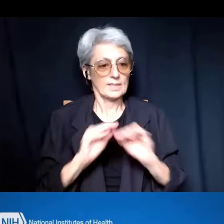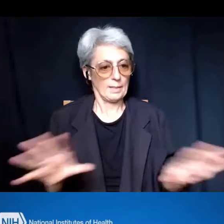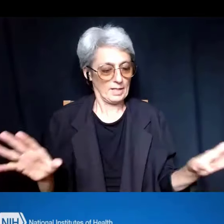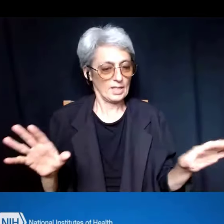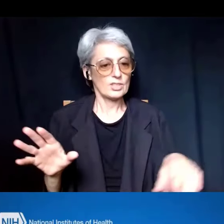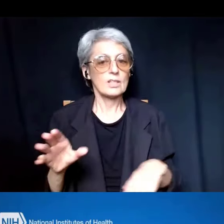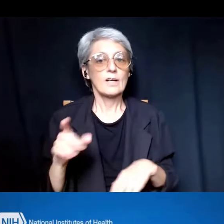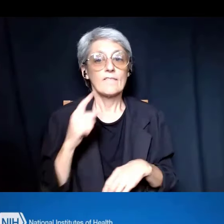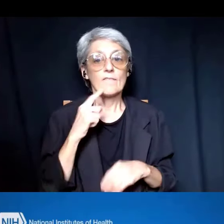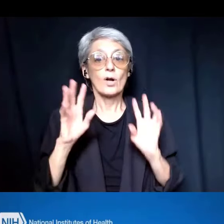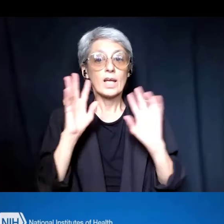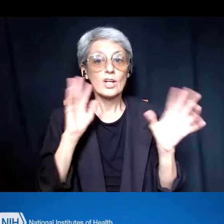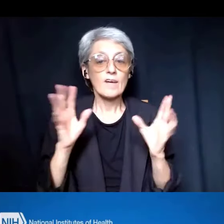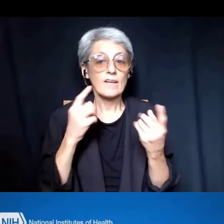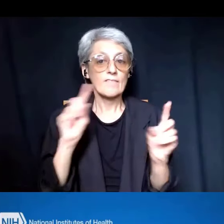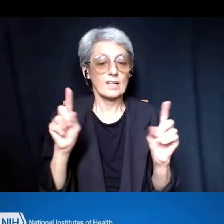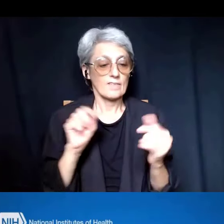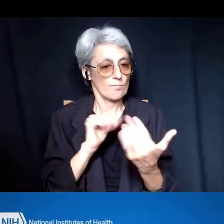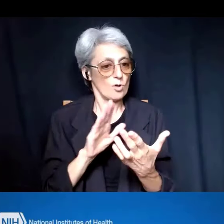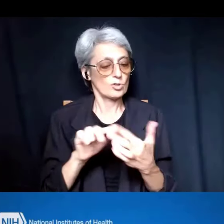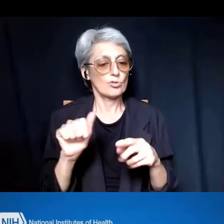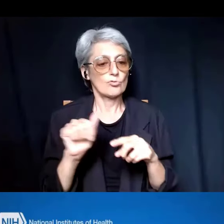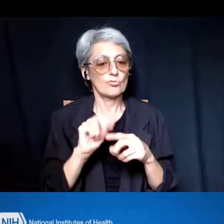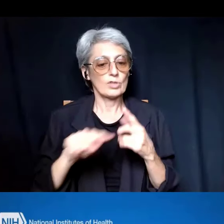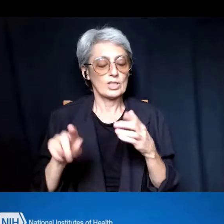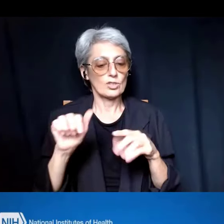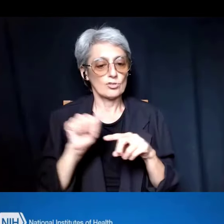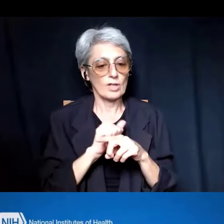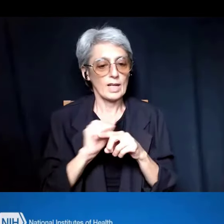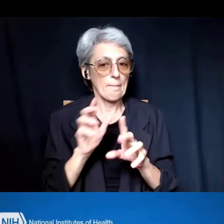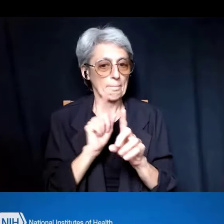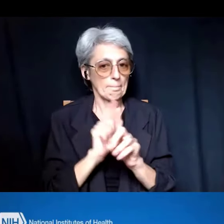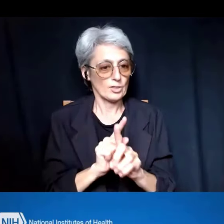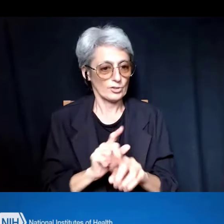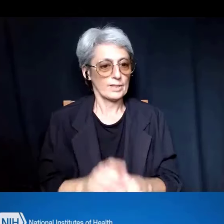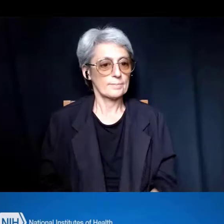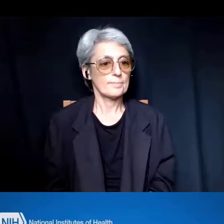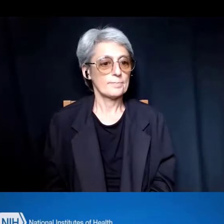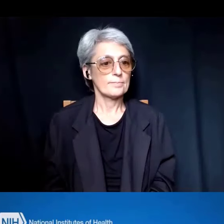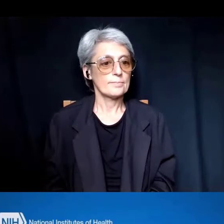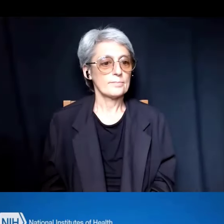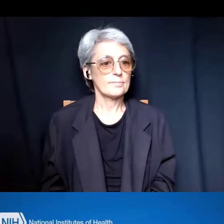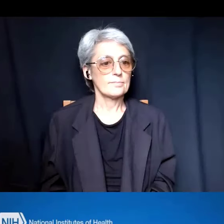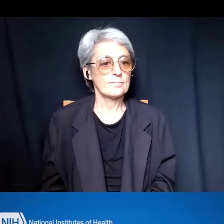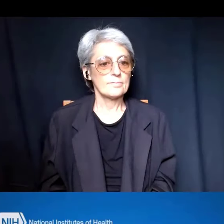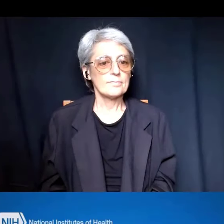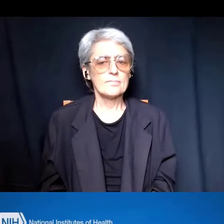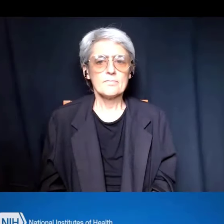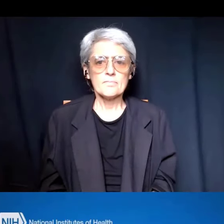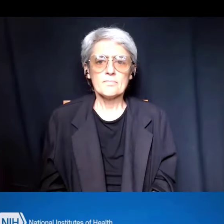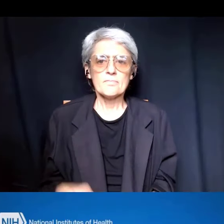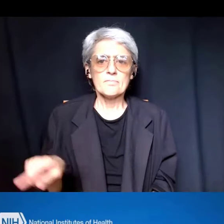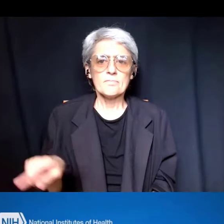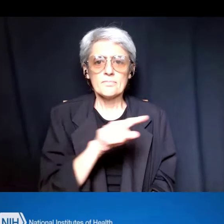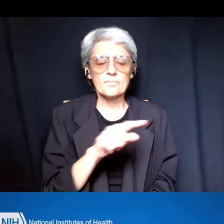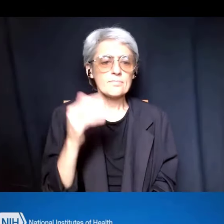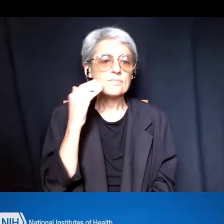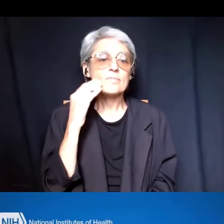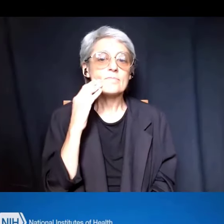effective approaches to research training and mentoring. As many of you are also aware, in 2023,